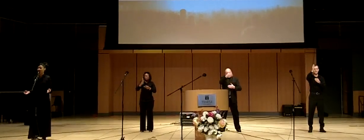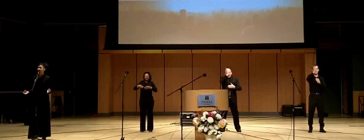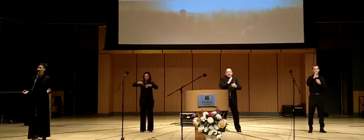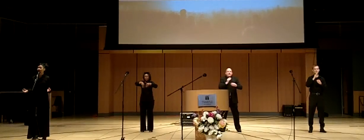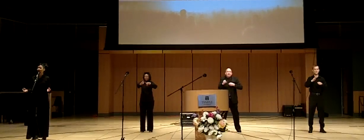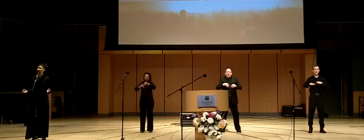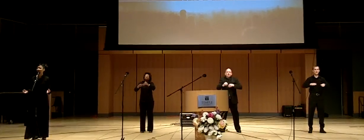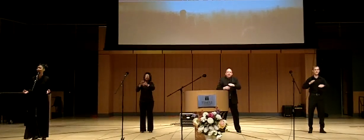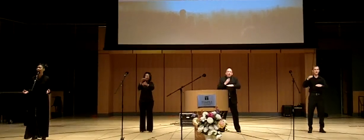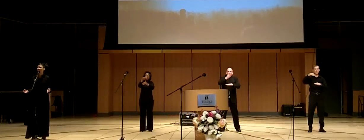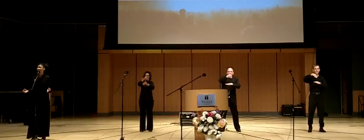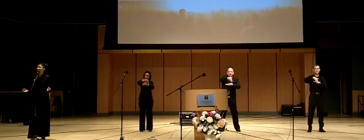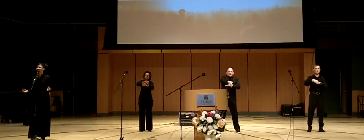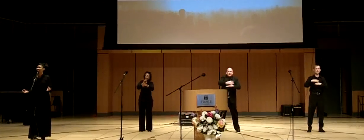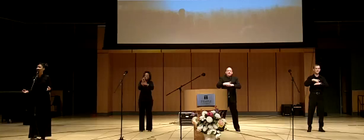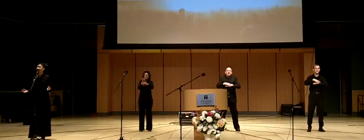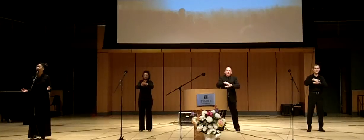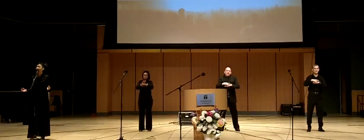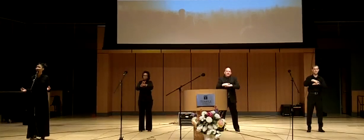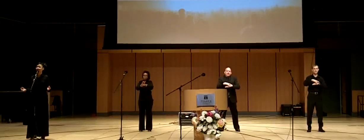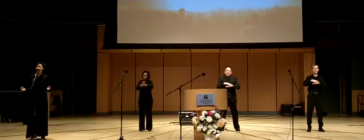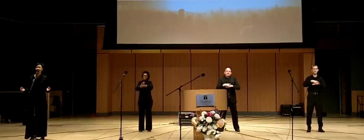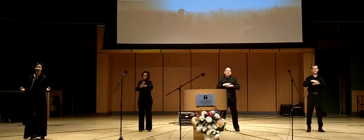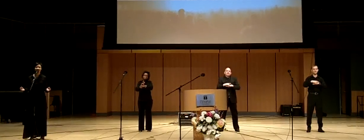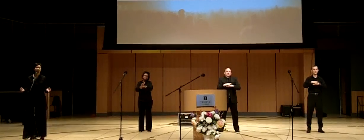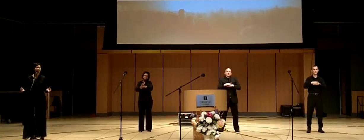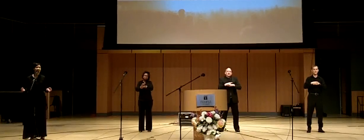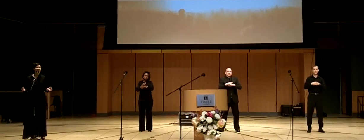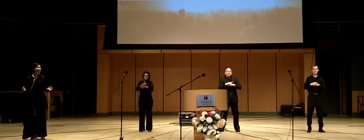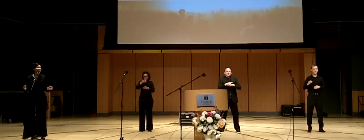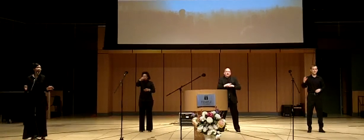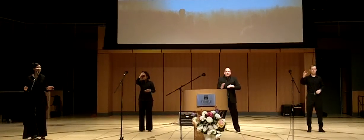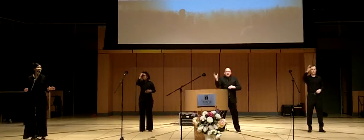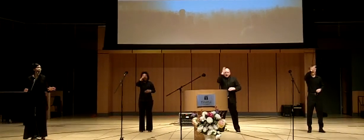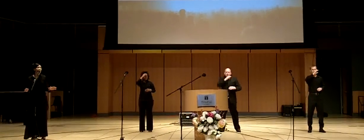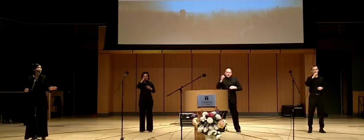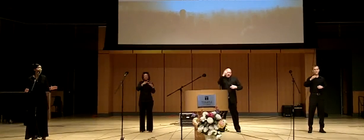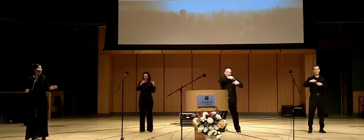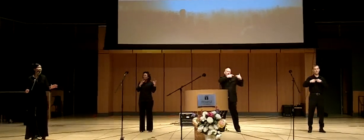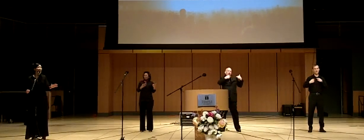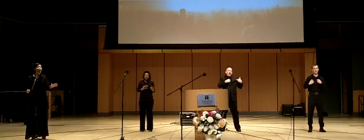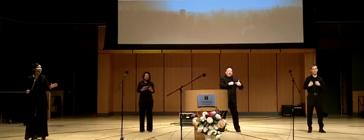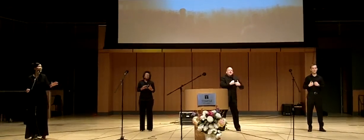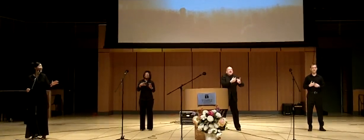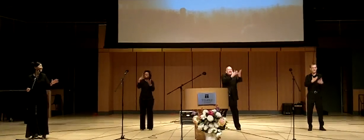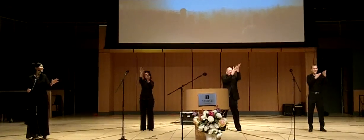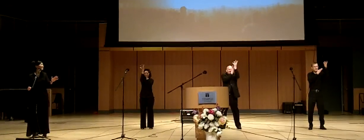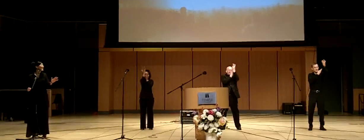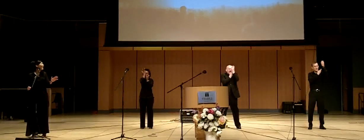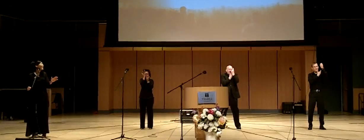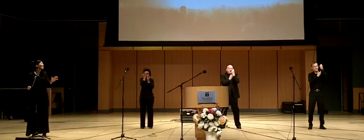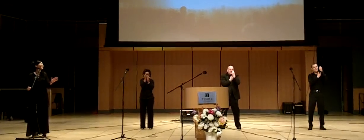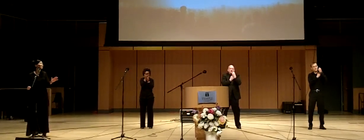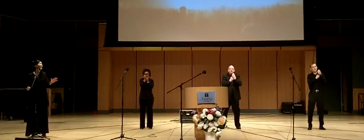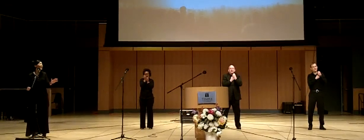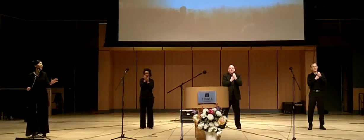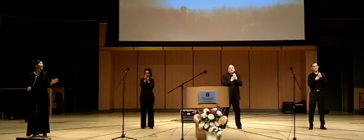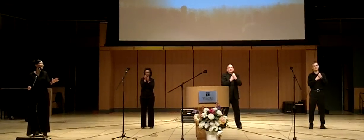There's a God that walks over the earth he's searching for a heart that is desperate